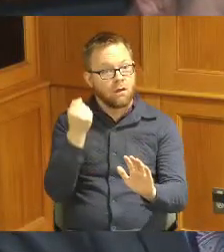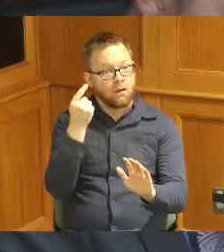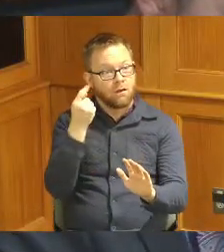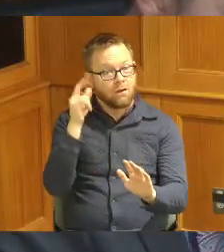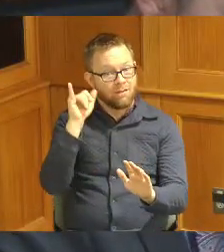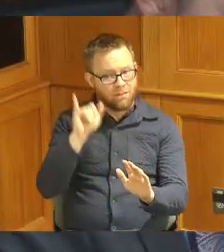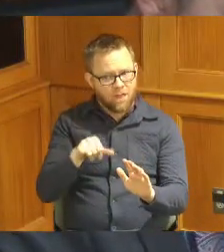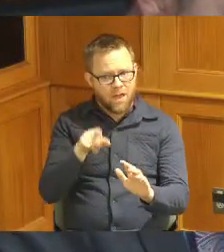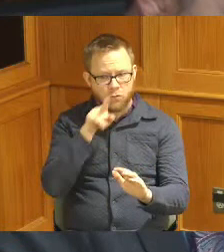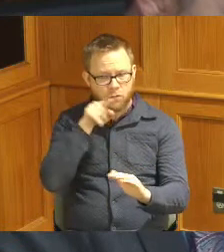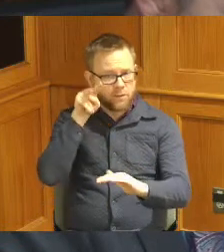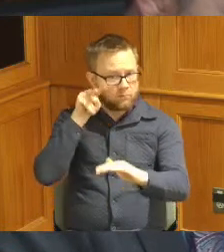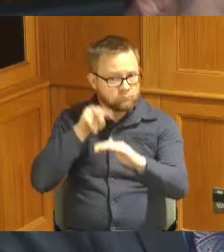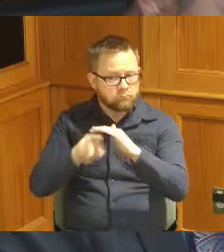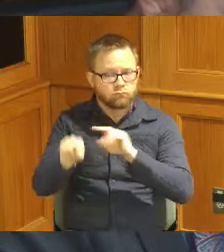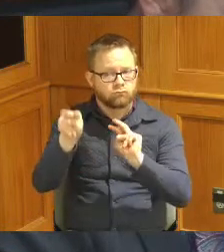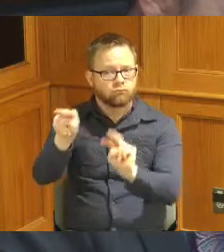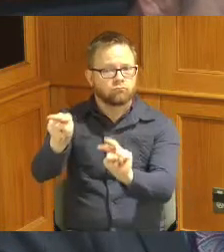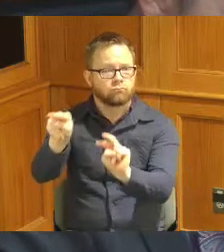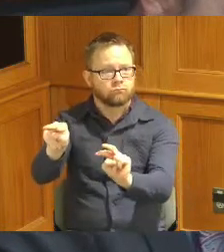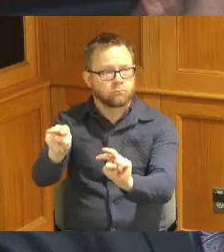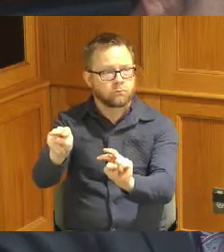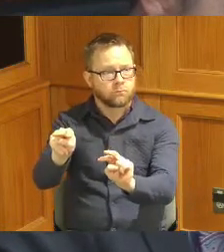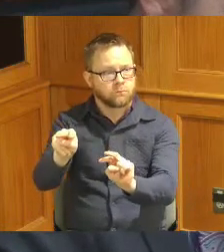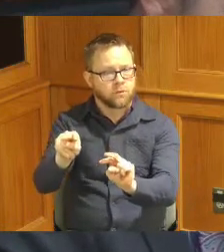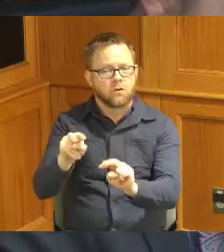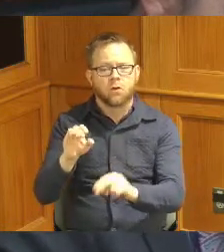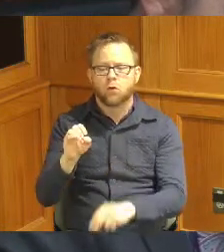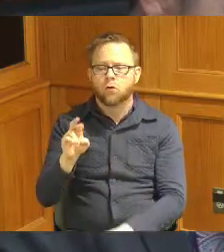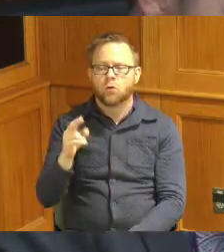forward-thinking document where we are talking about Organics collection we're talking about